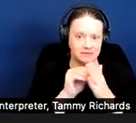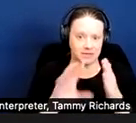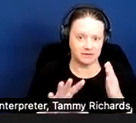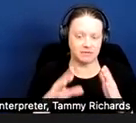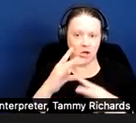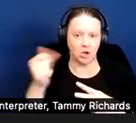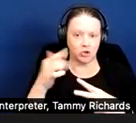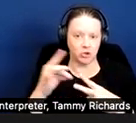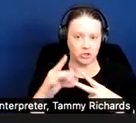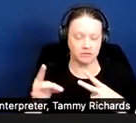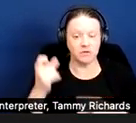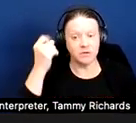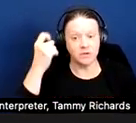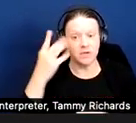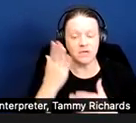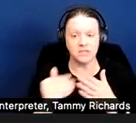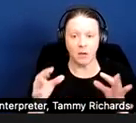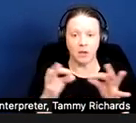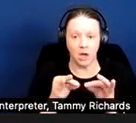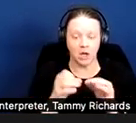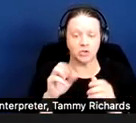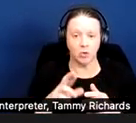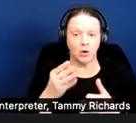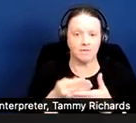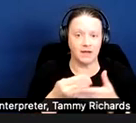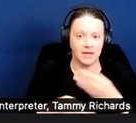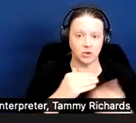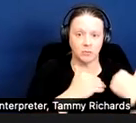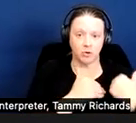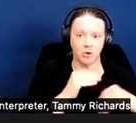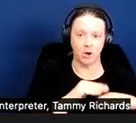And I would note that some costs or financial burden on the provider is to be expected,